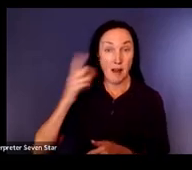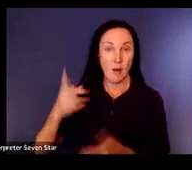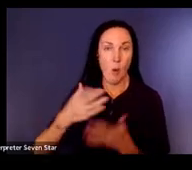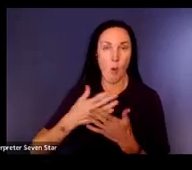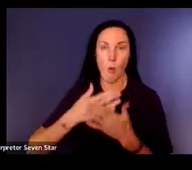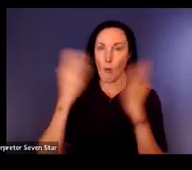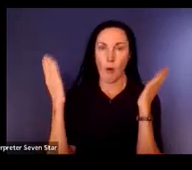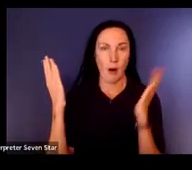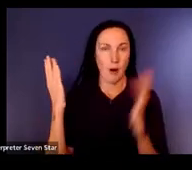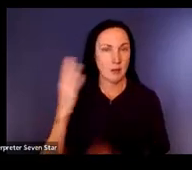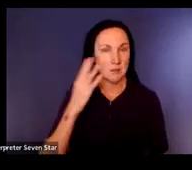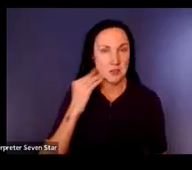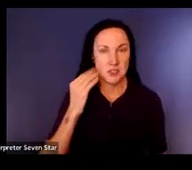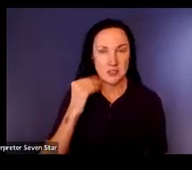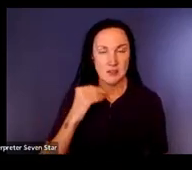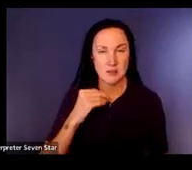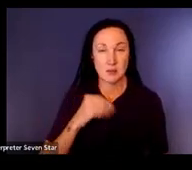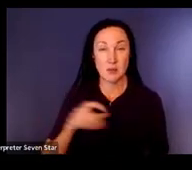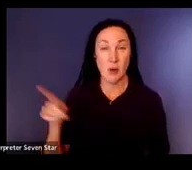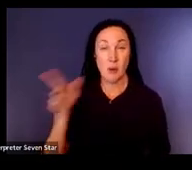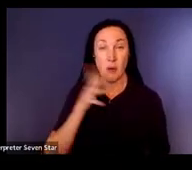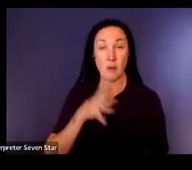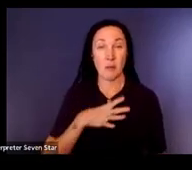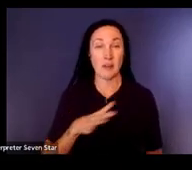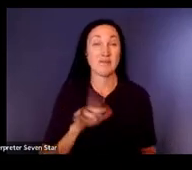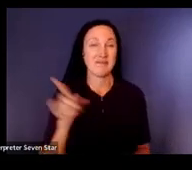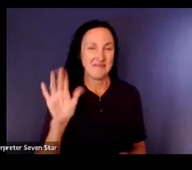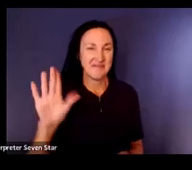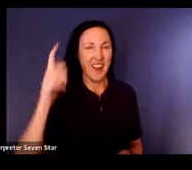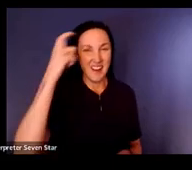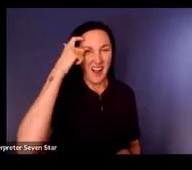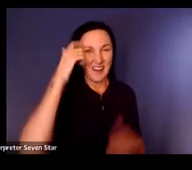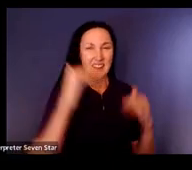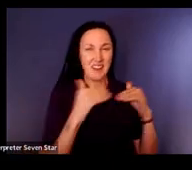she was talking about the child's cognitive level and I said and so that's based on a